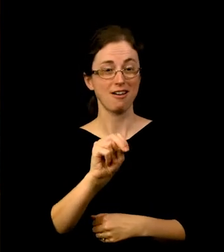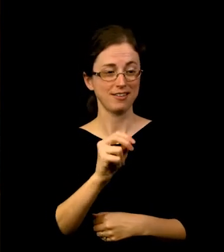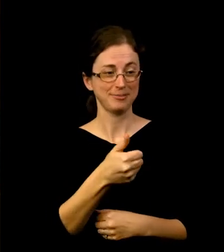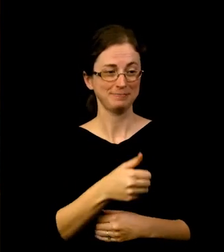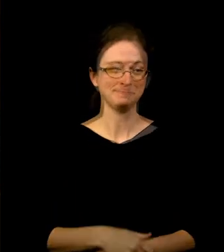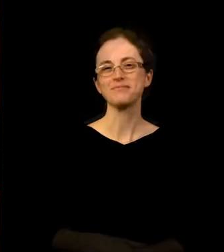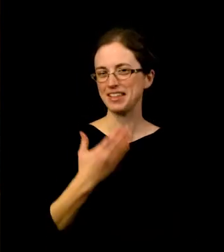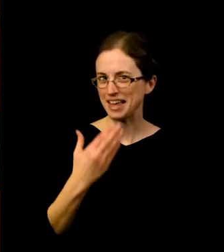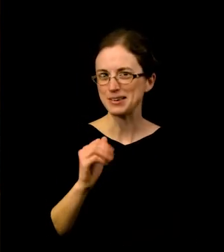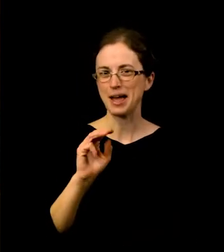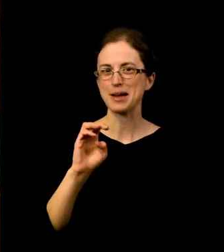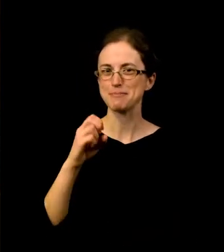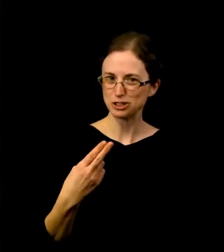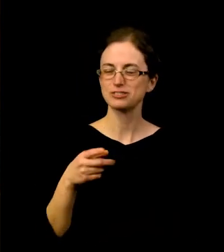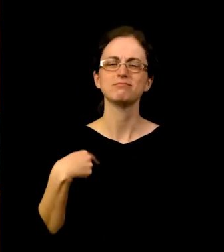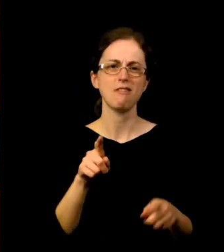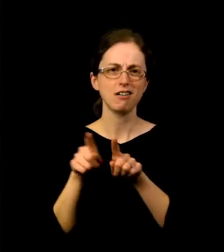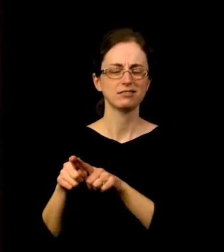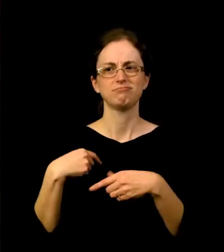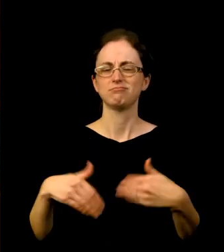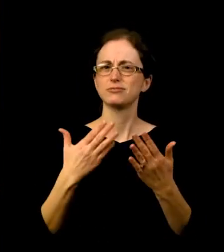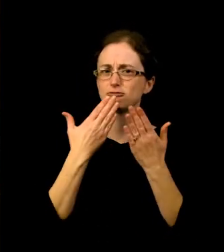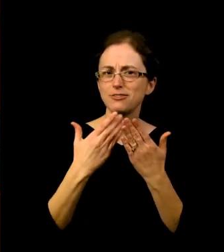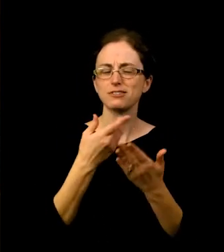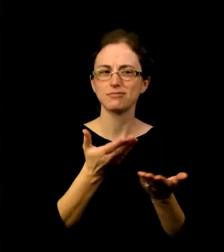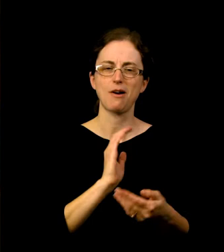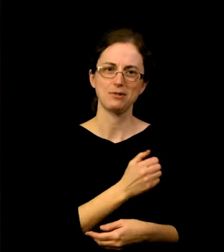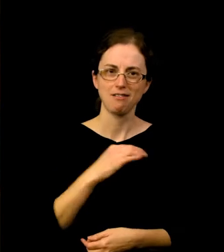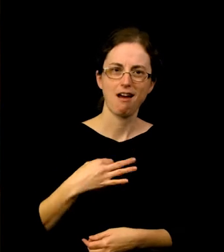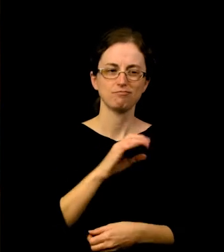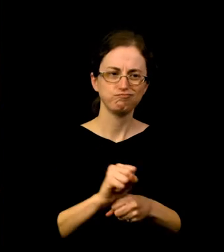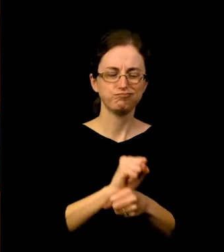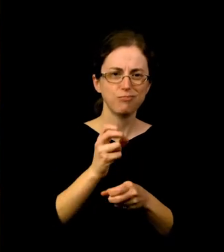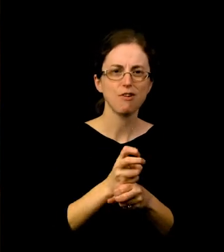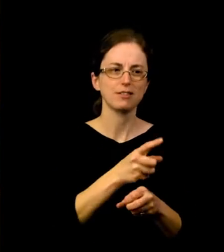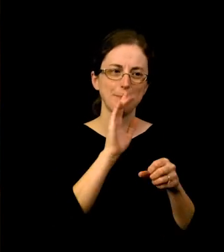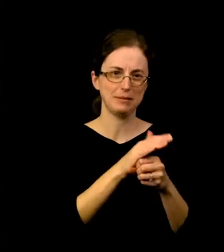for their hard work, and their commitment to the city. Staff have participated in downtown clean-up days, hosted